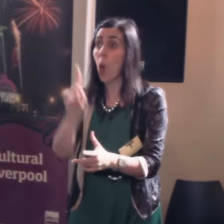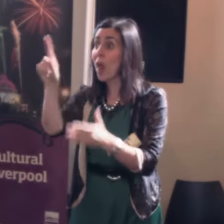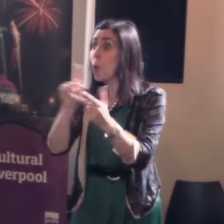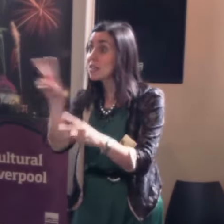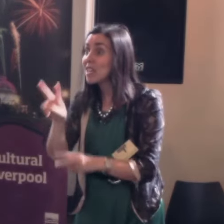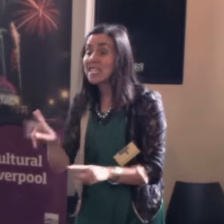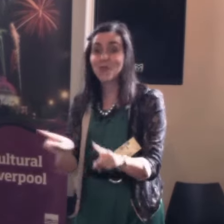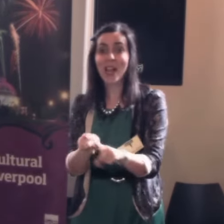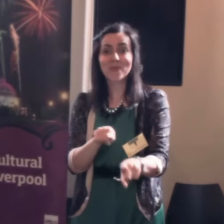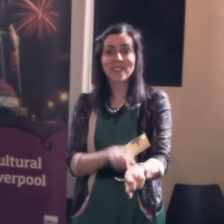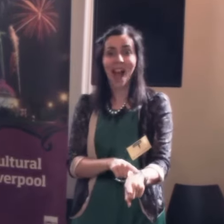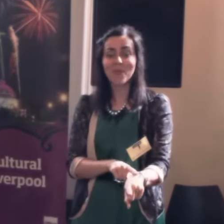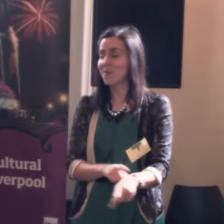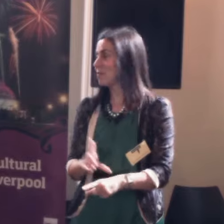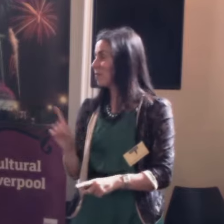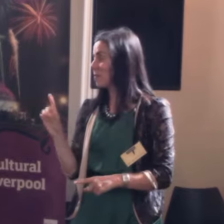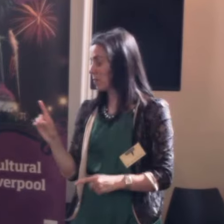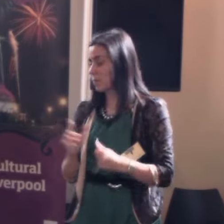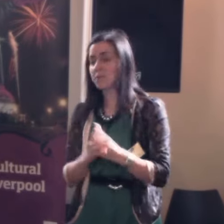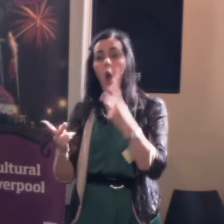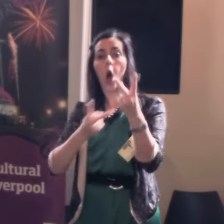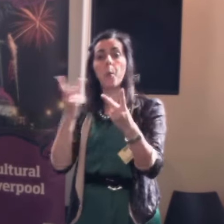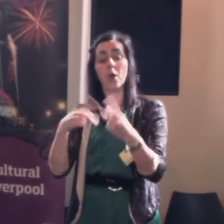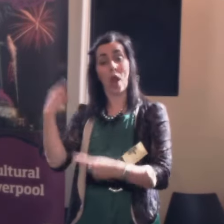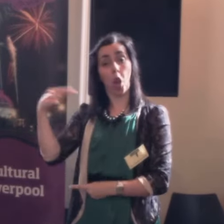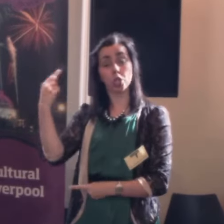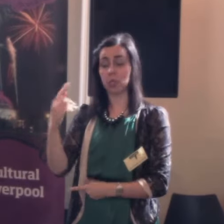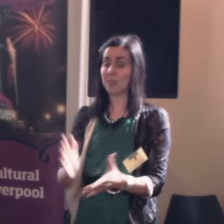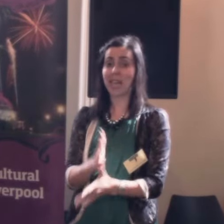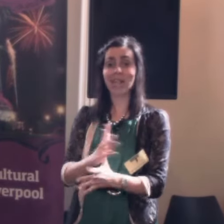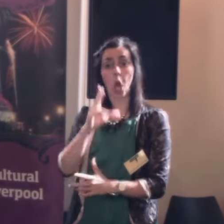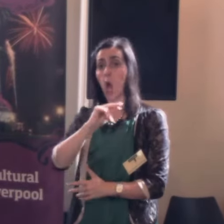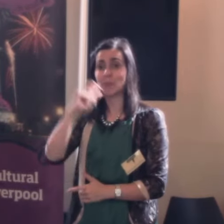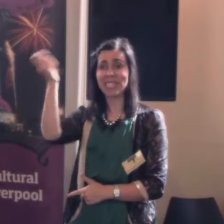I was at, one of the opera places in London, and I was delighted because I couldn't speak Italian anyway